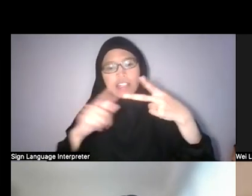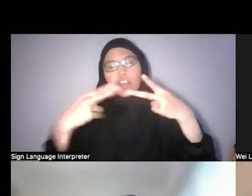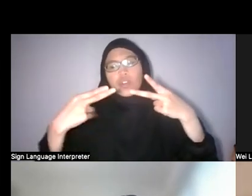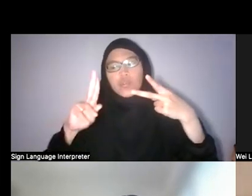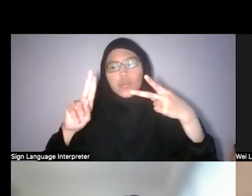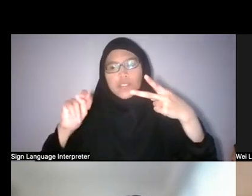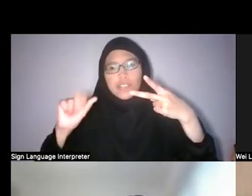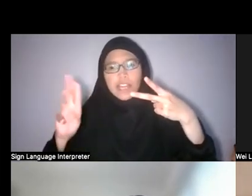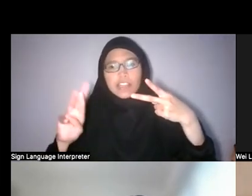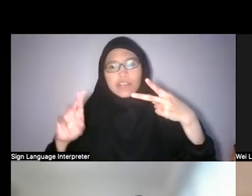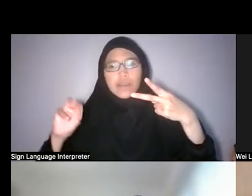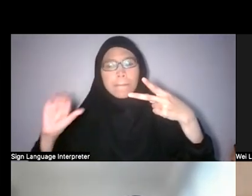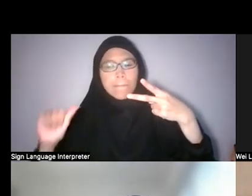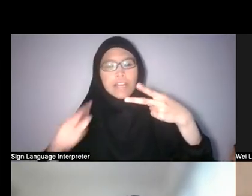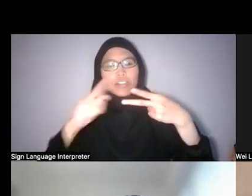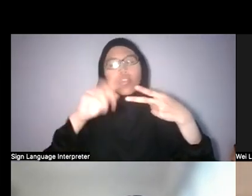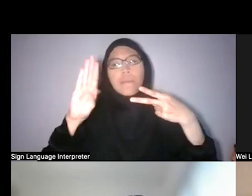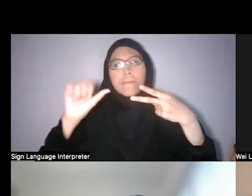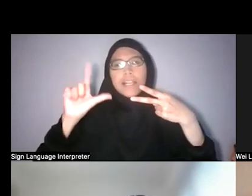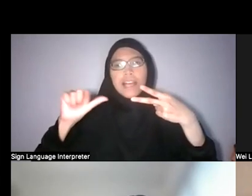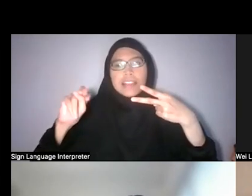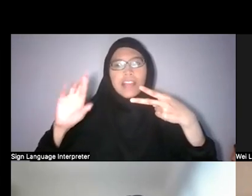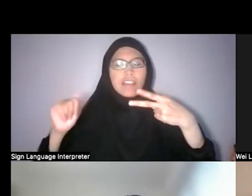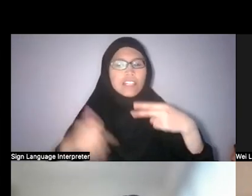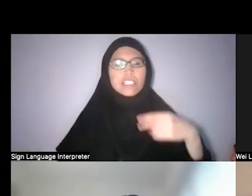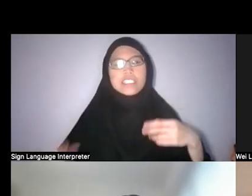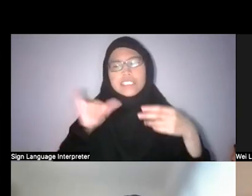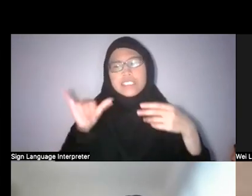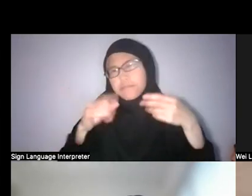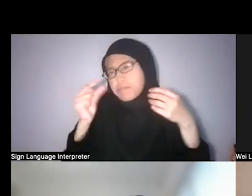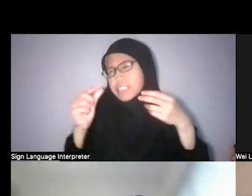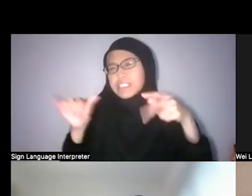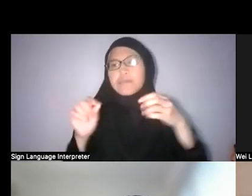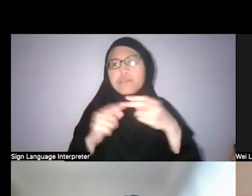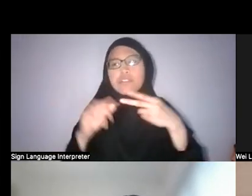So belantara is basically similar to rimba, just very lush.